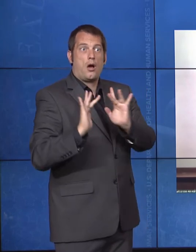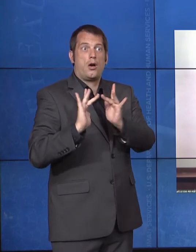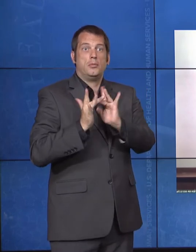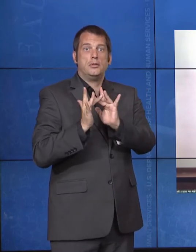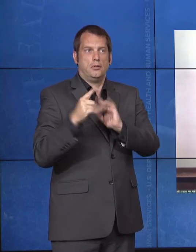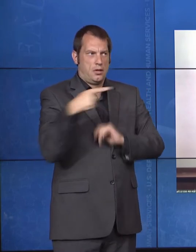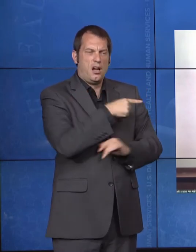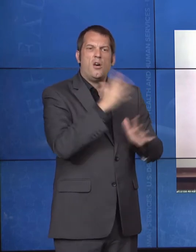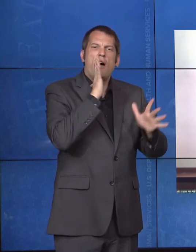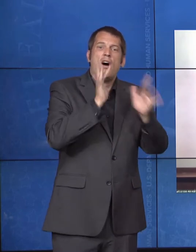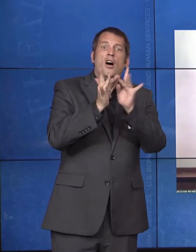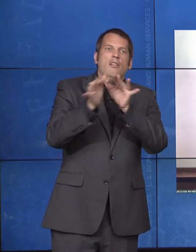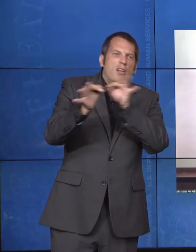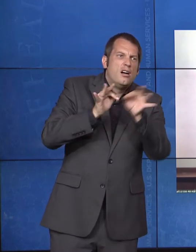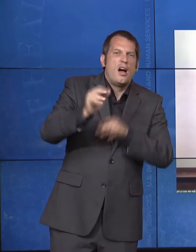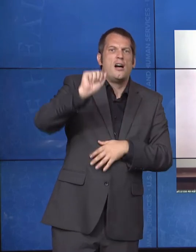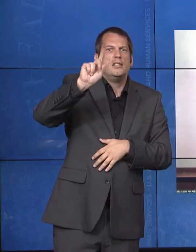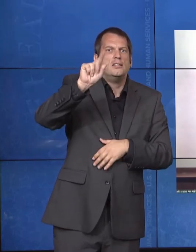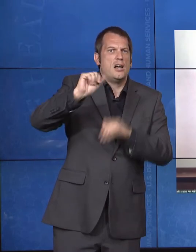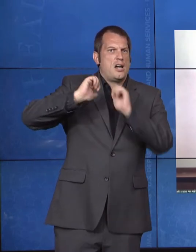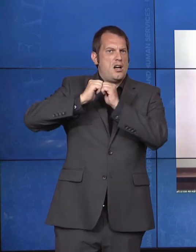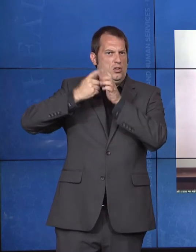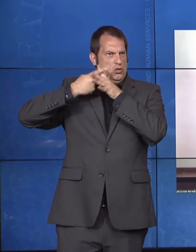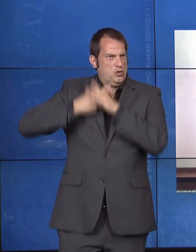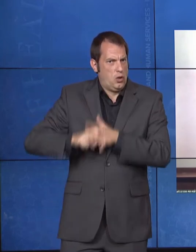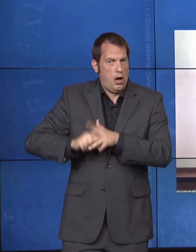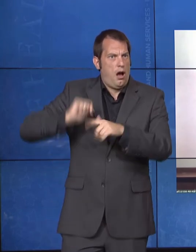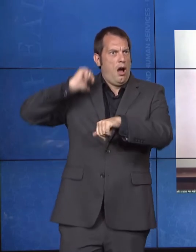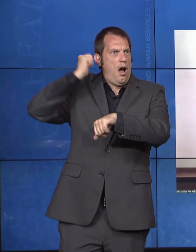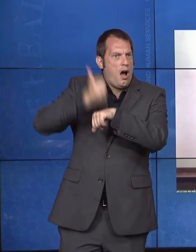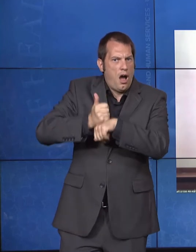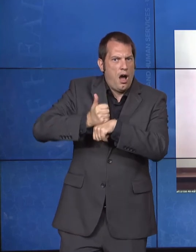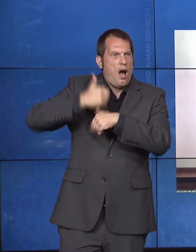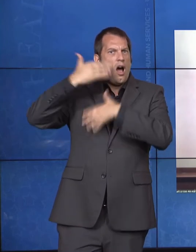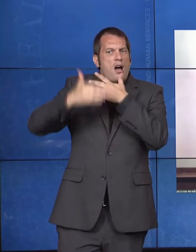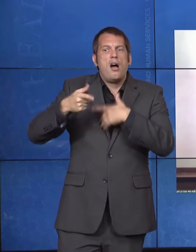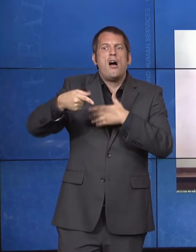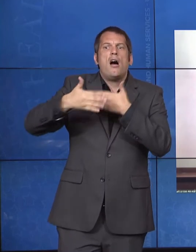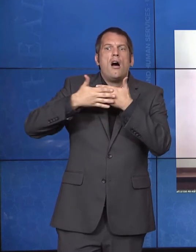our country, and most importantly the impact it has had on the lives of people with disabilities.